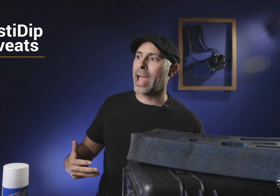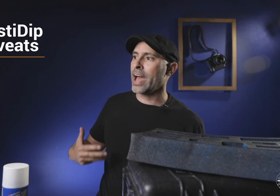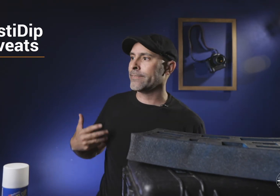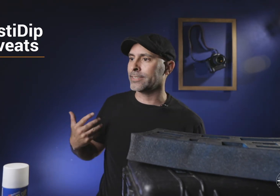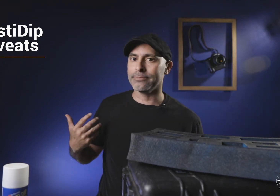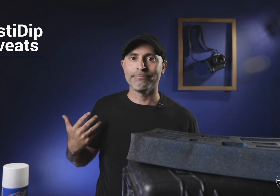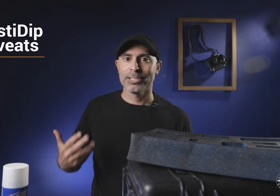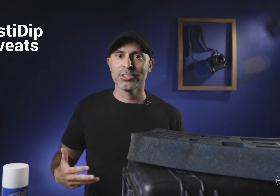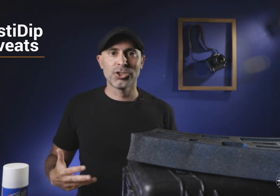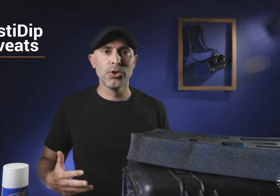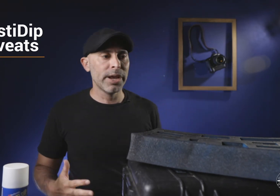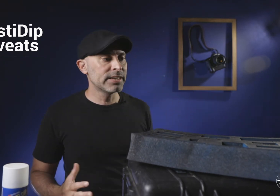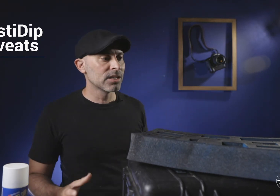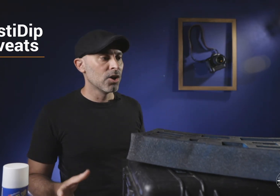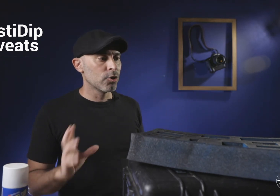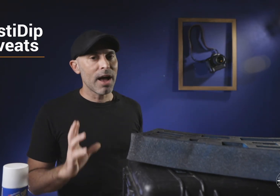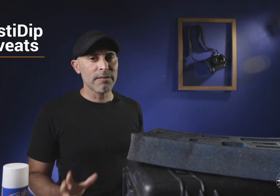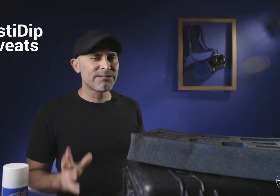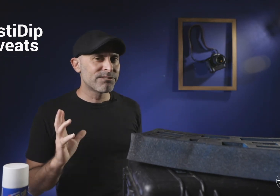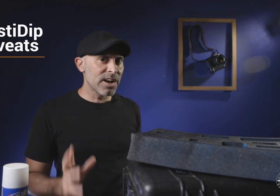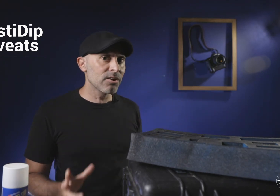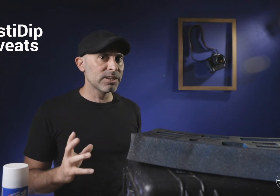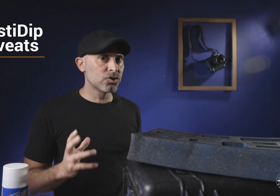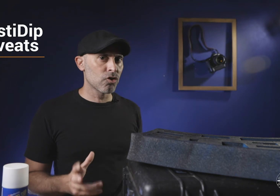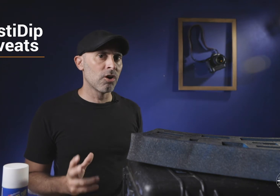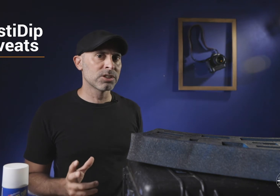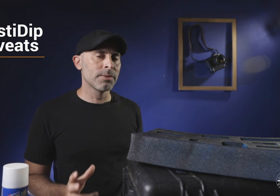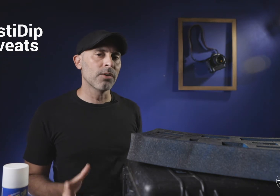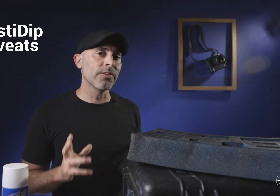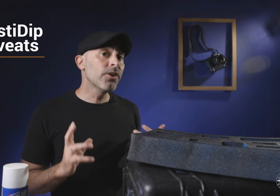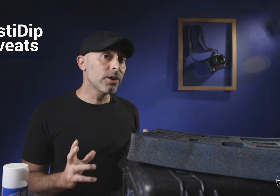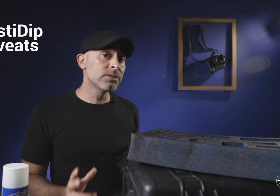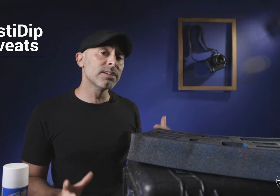a half to to two weeks you'll have a fairly strong smell now the good news is